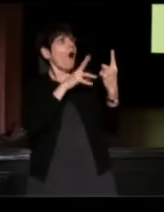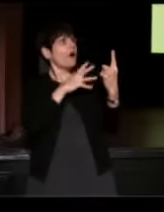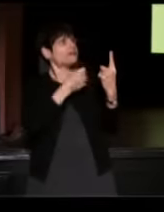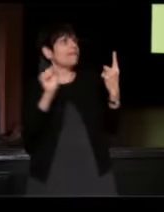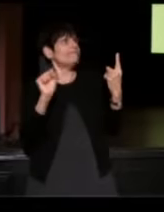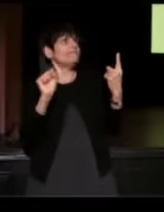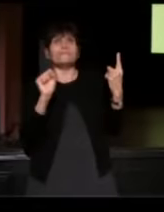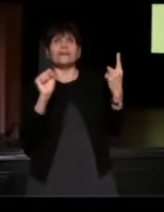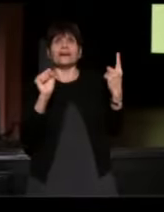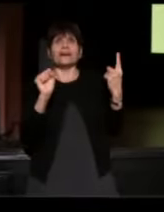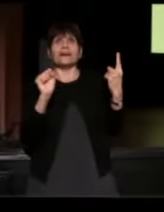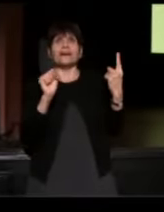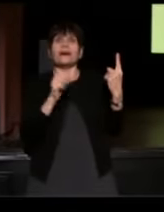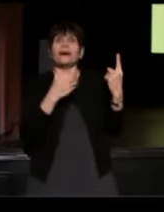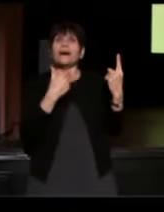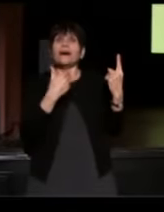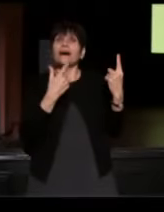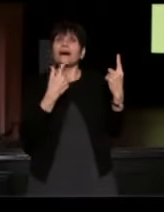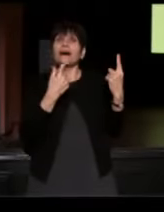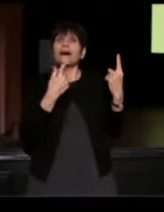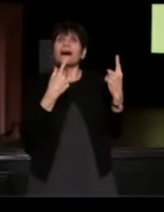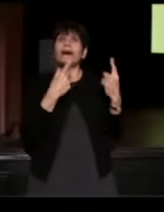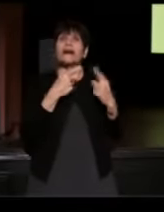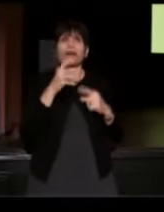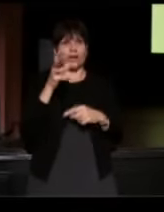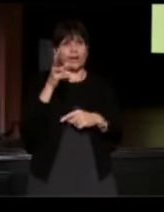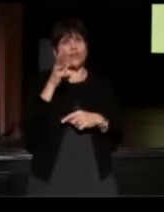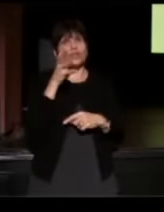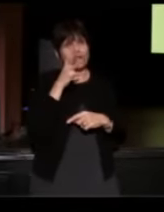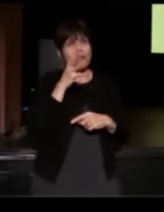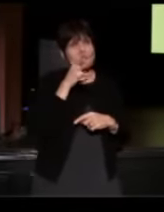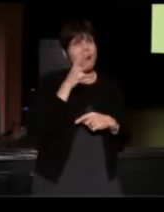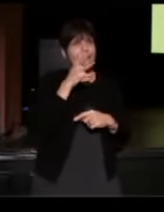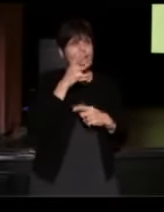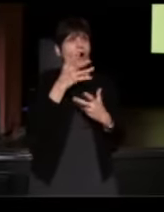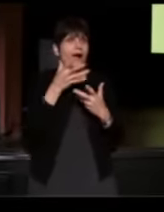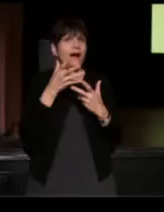Now, I'd always tell you that your mama is the smartest person I've ever met